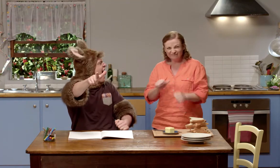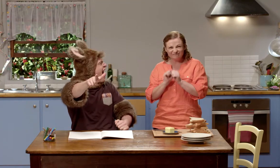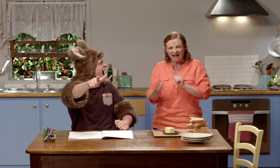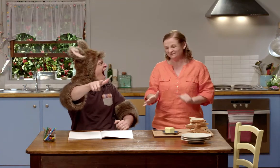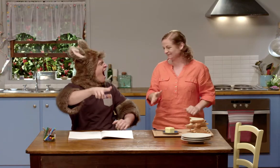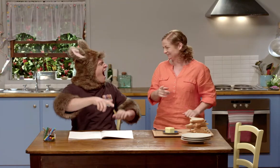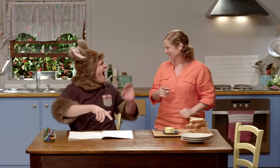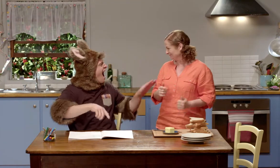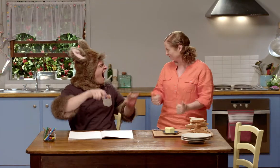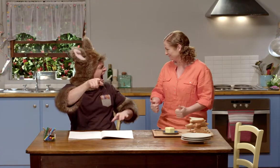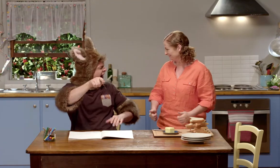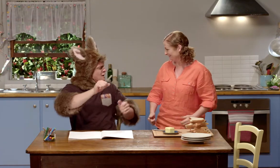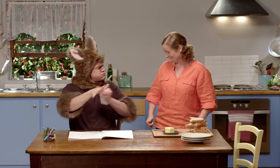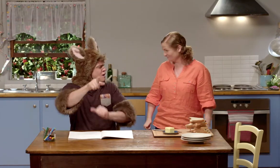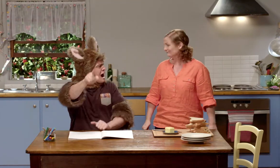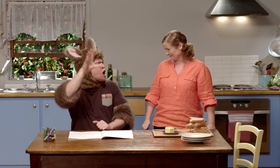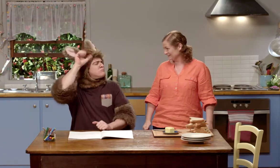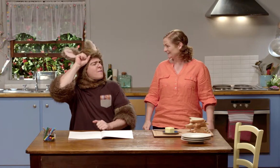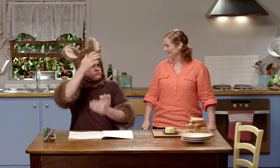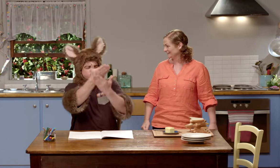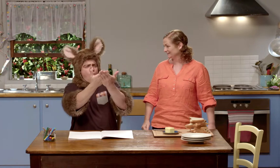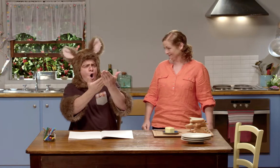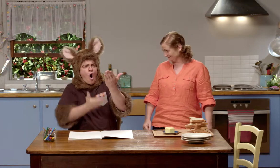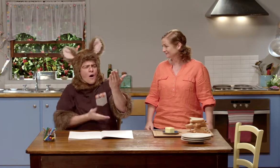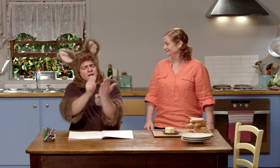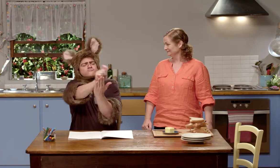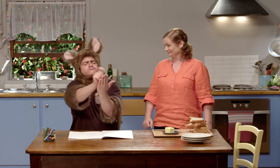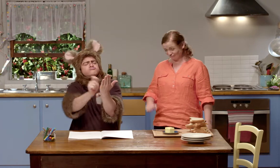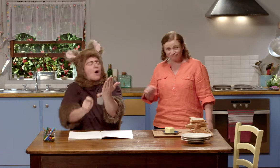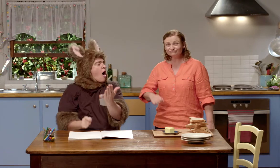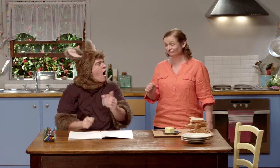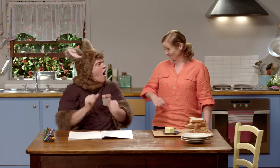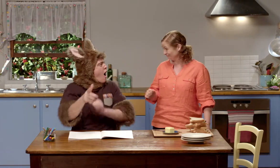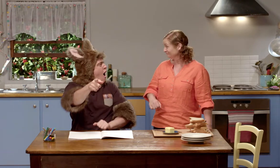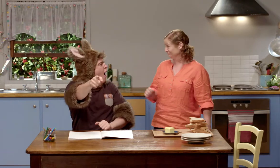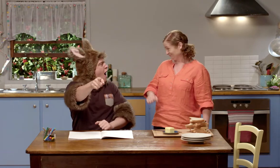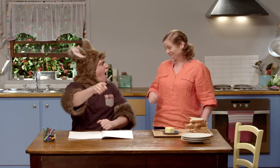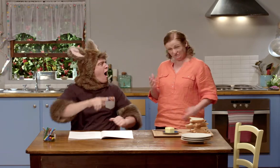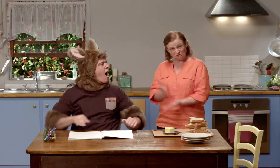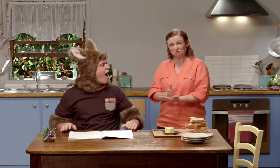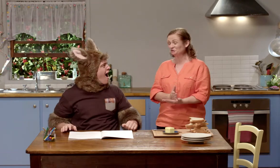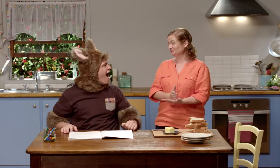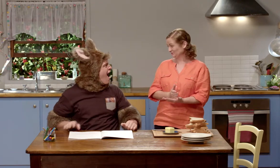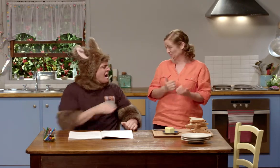Oh that was great! Fantastic. That's a great way to remember a story. Yes that's true.